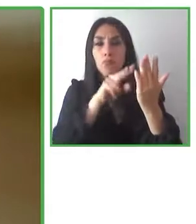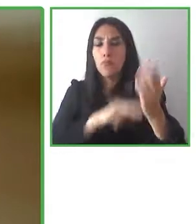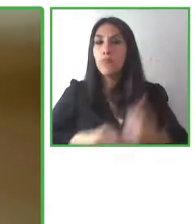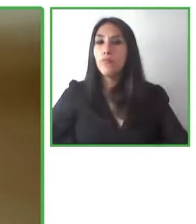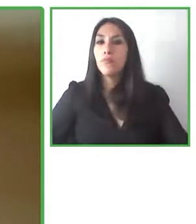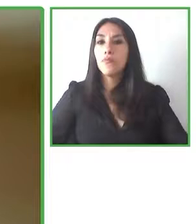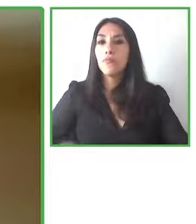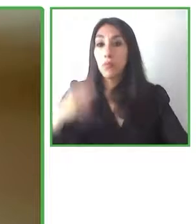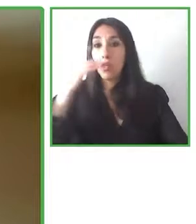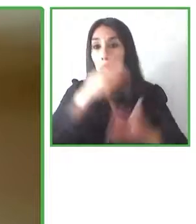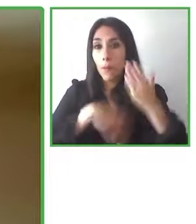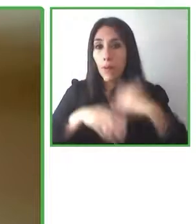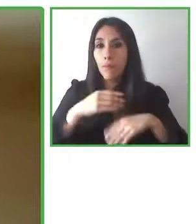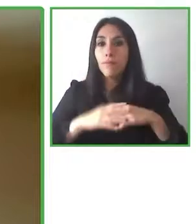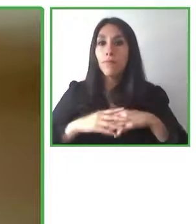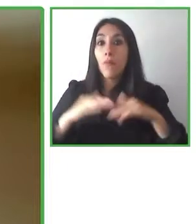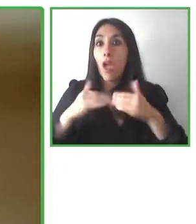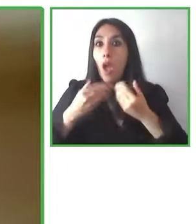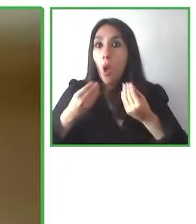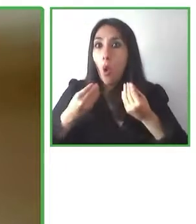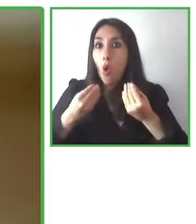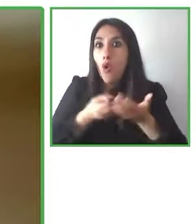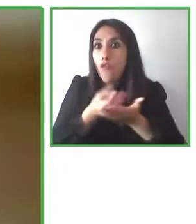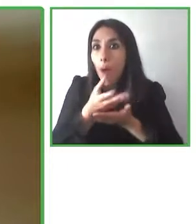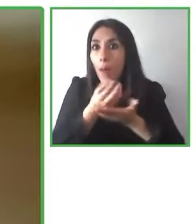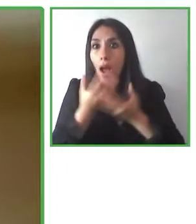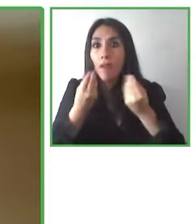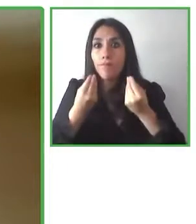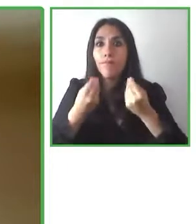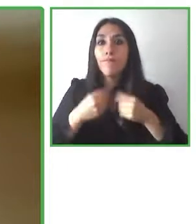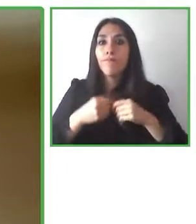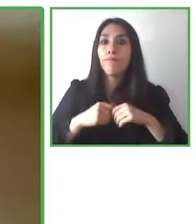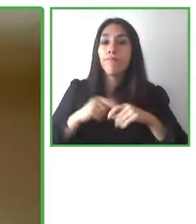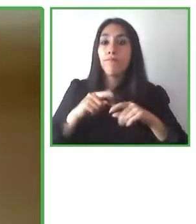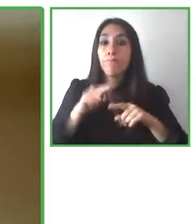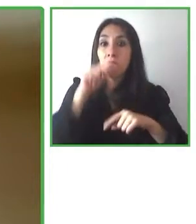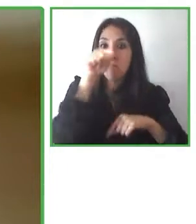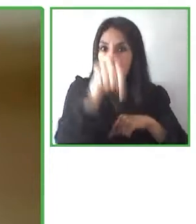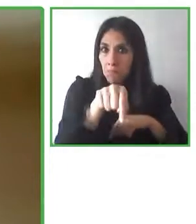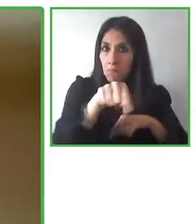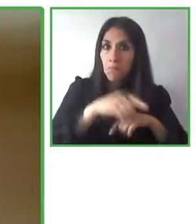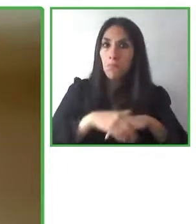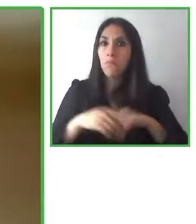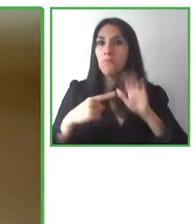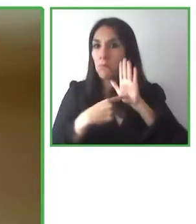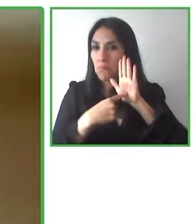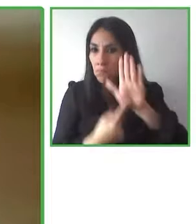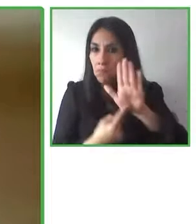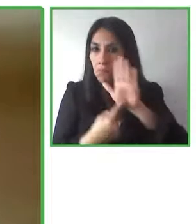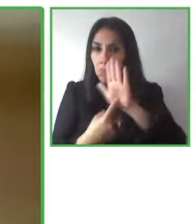for accessible culture in Brazil which includes events, cultural